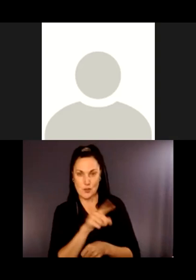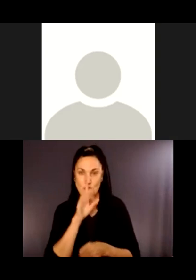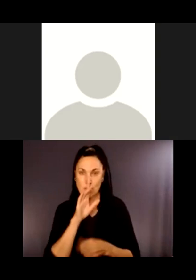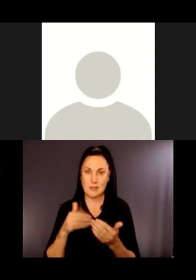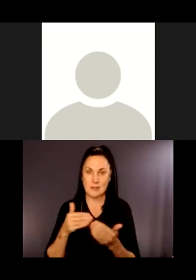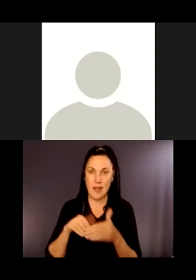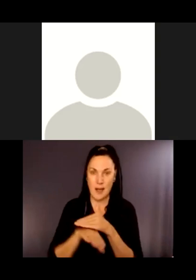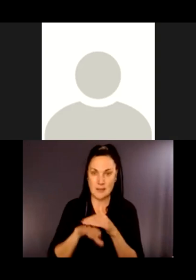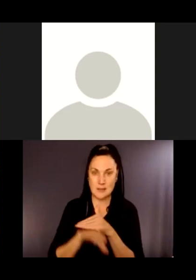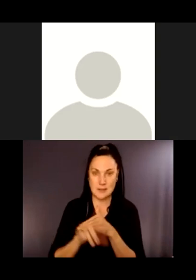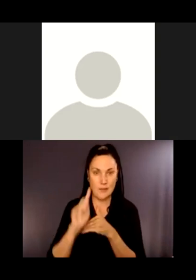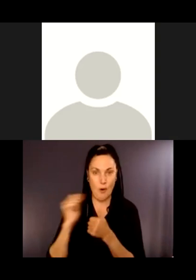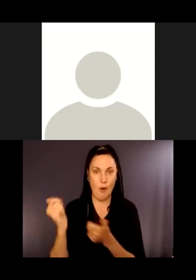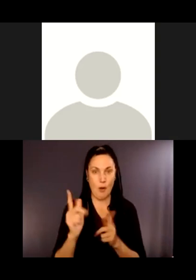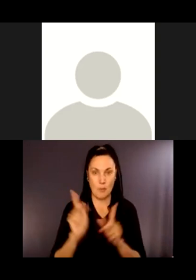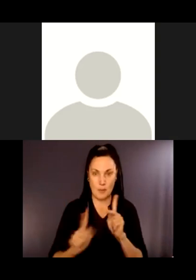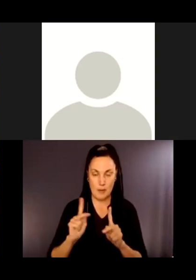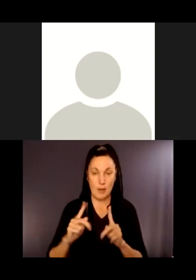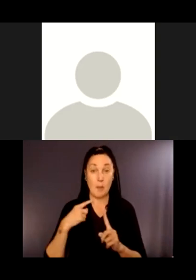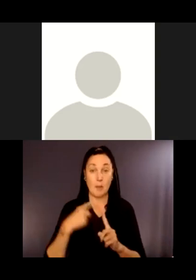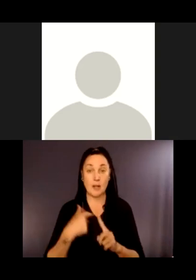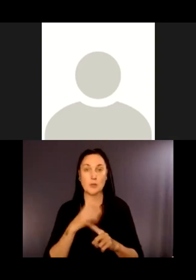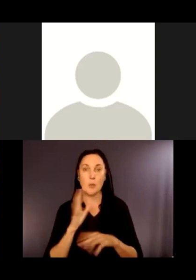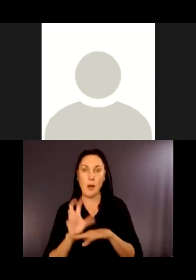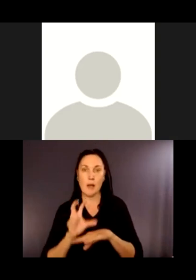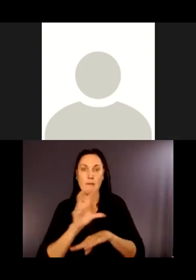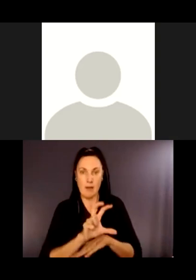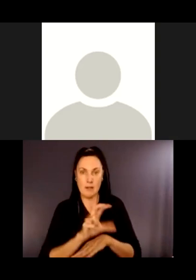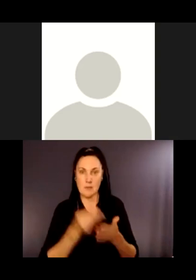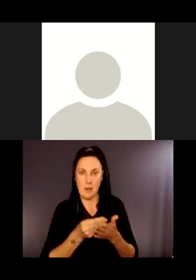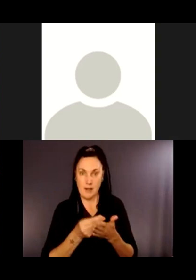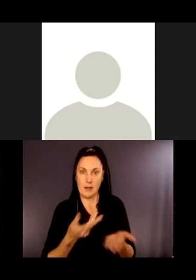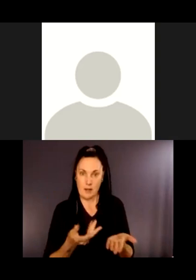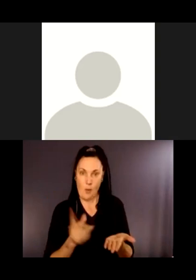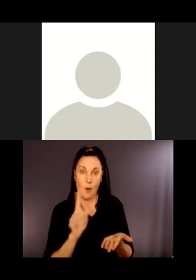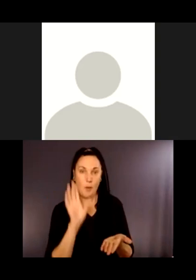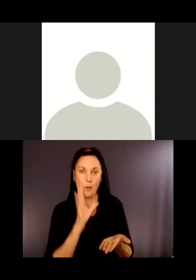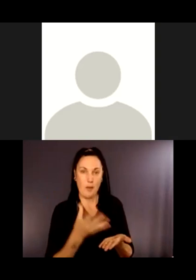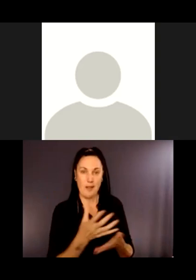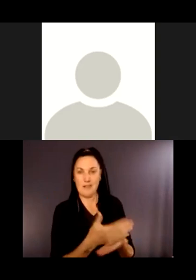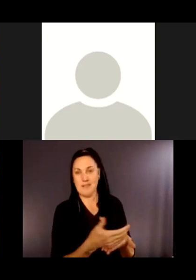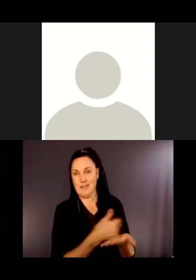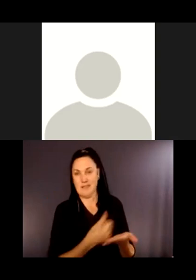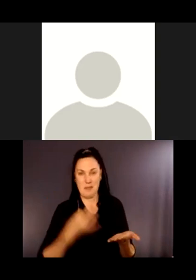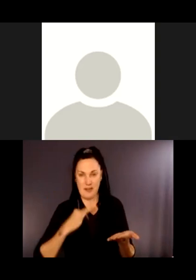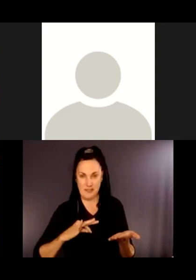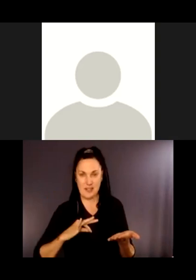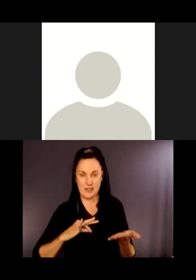to invest our efforts and our funds where they will get the most use. So as Blayne said, we came up with some things, maybe we